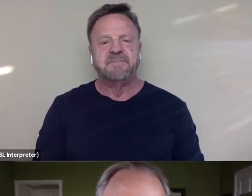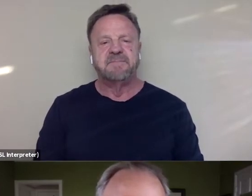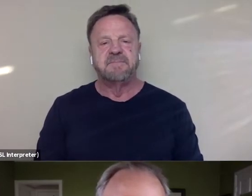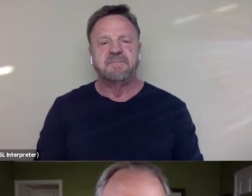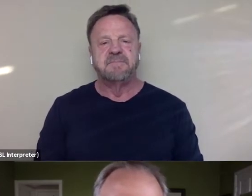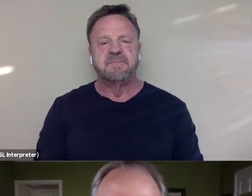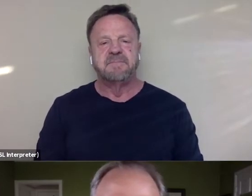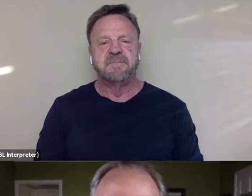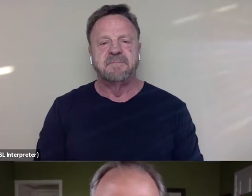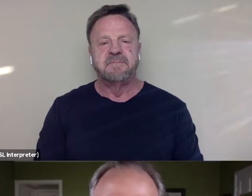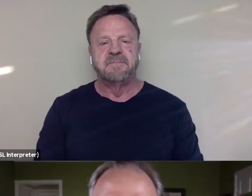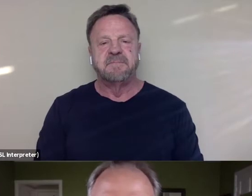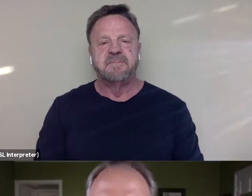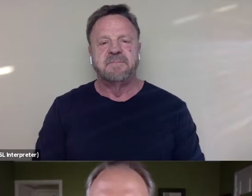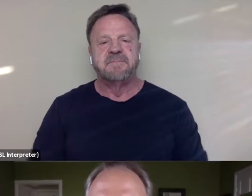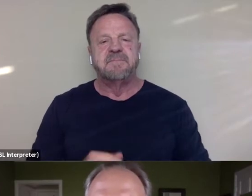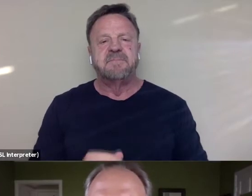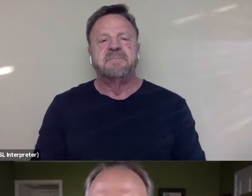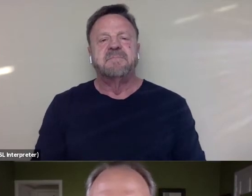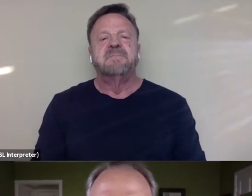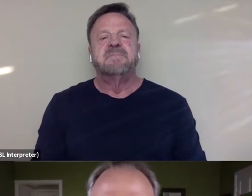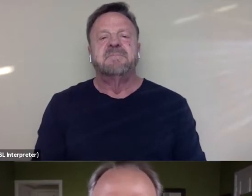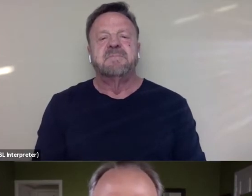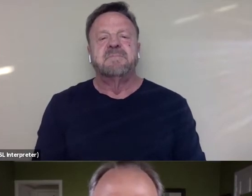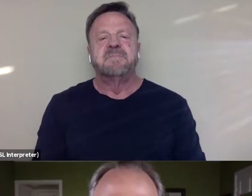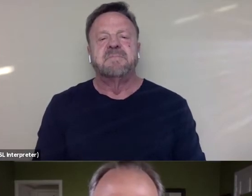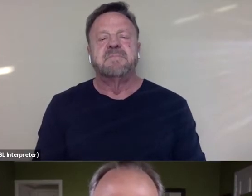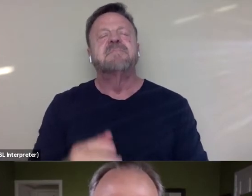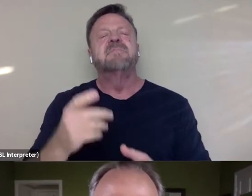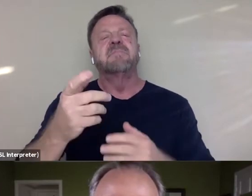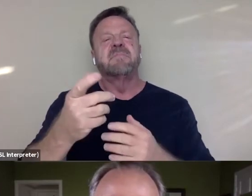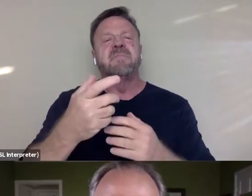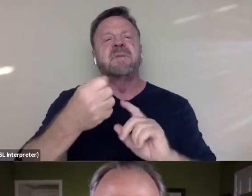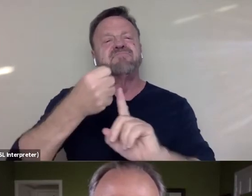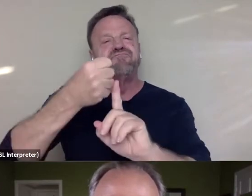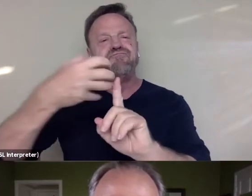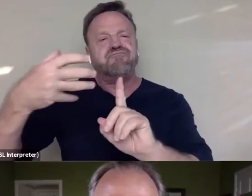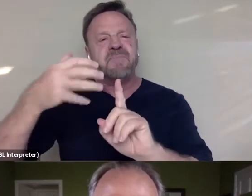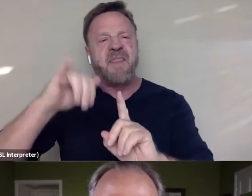Extending from sort of that conversation, let me go to Kirby.